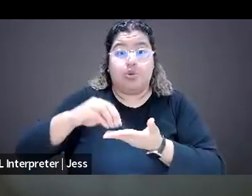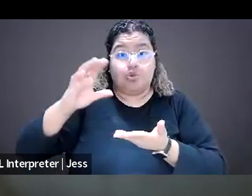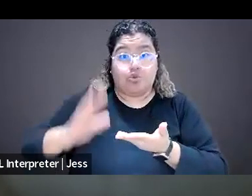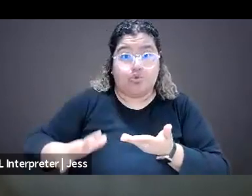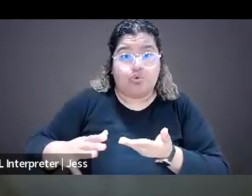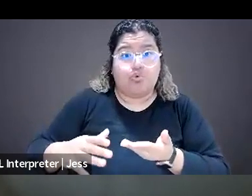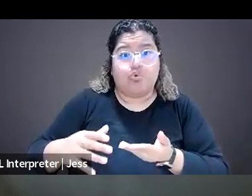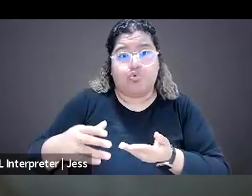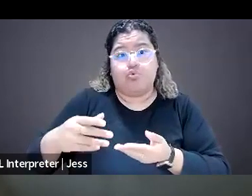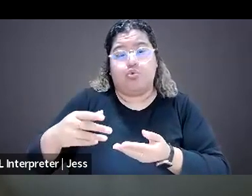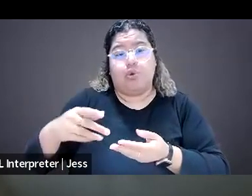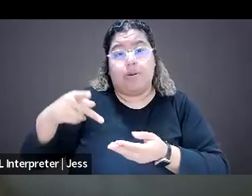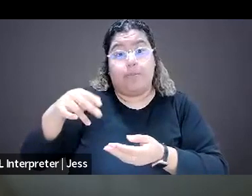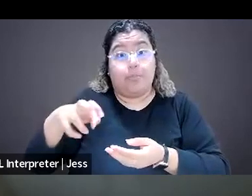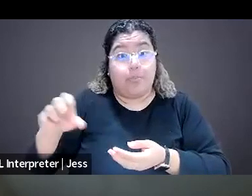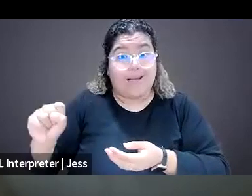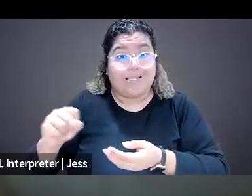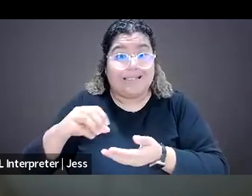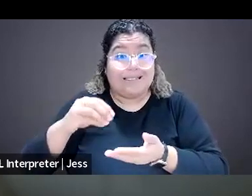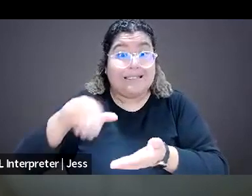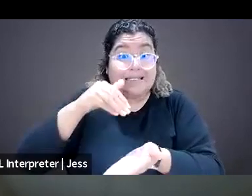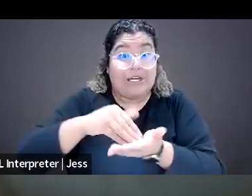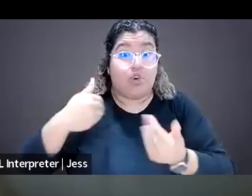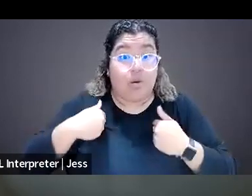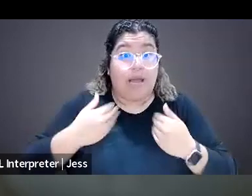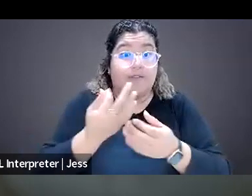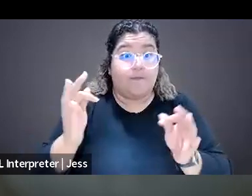with an amazing legal team that does help any student that comes